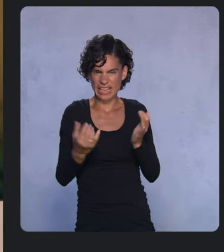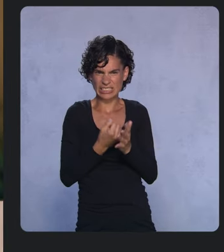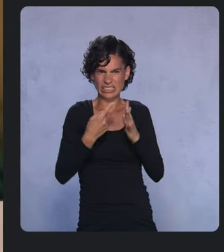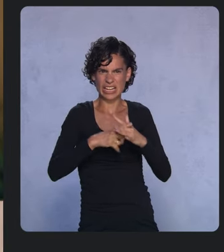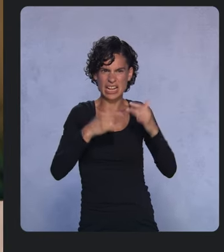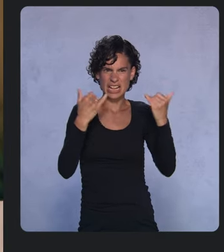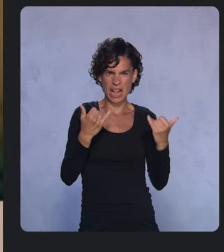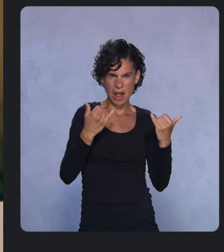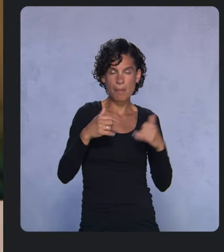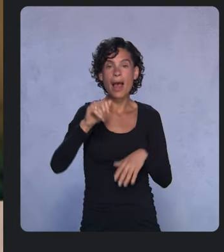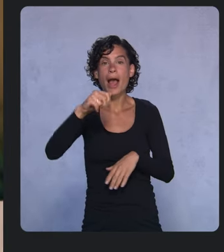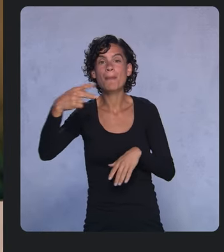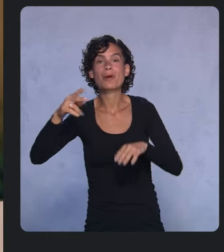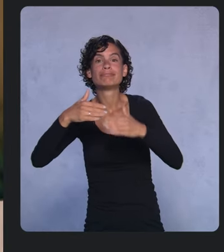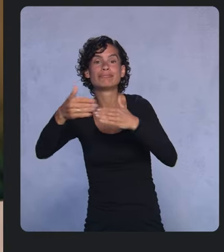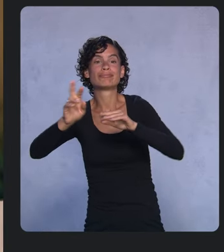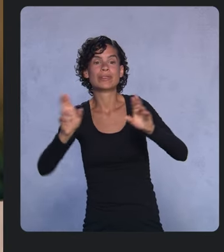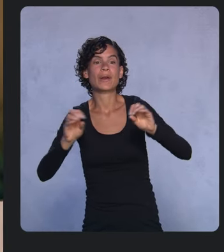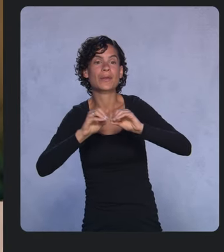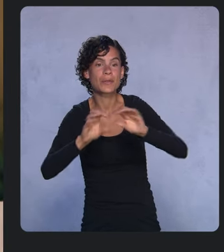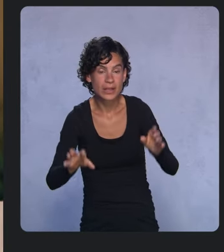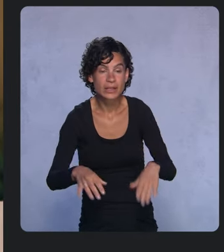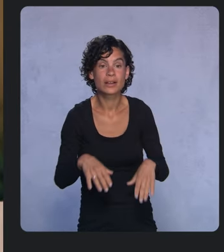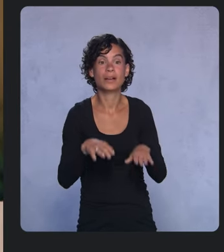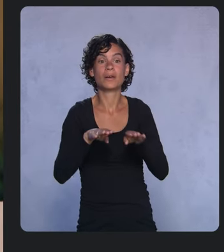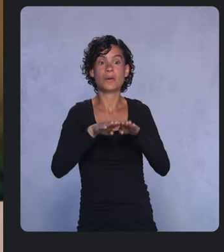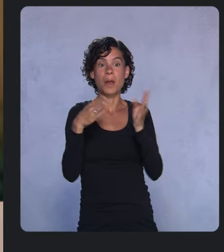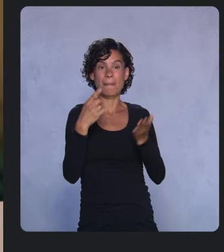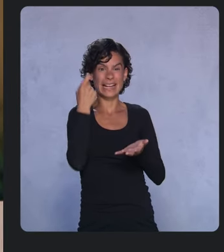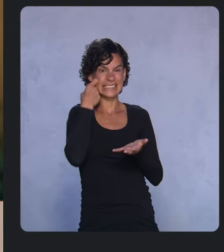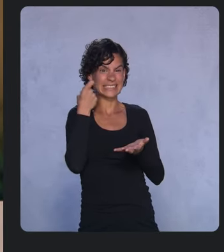And about that openness. We have just open-sourced Compose for Wear OS.